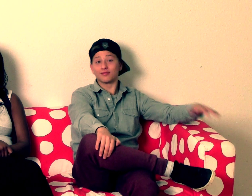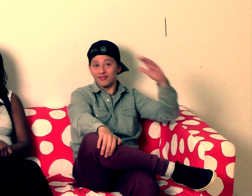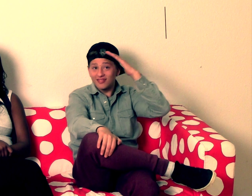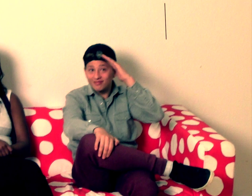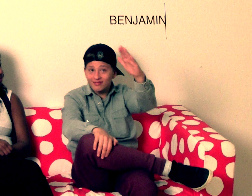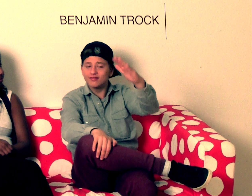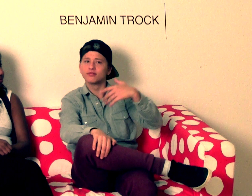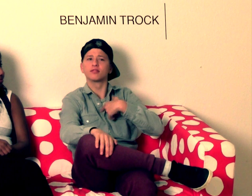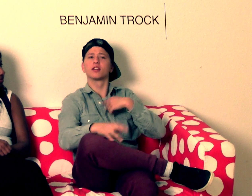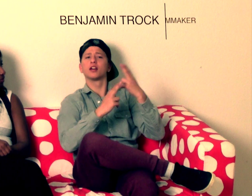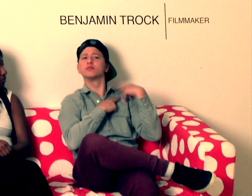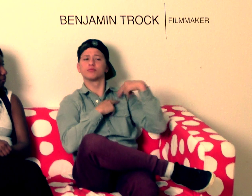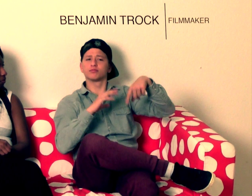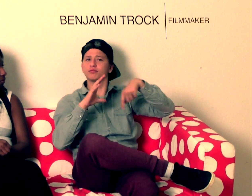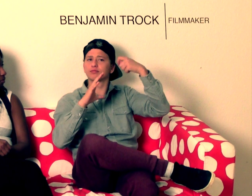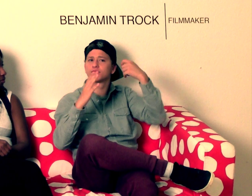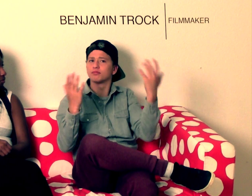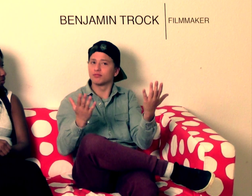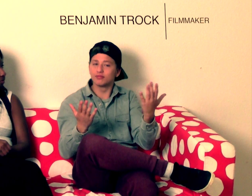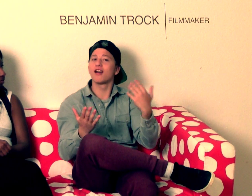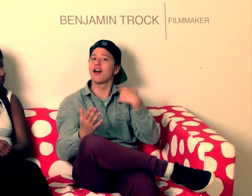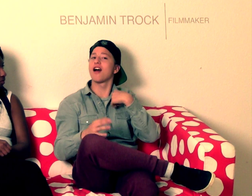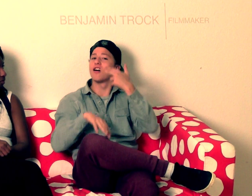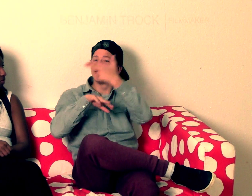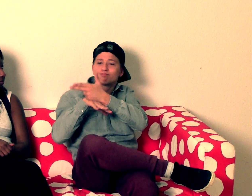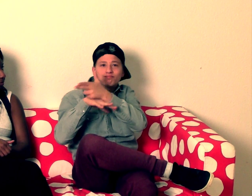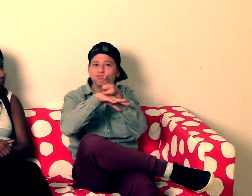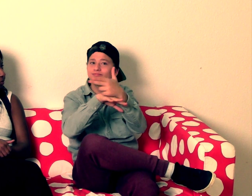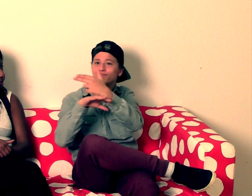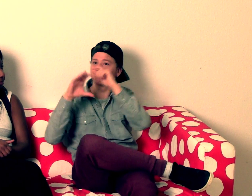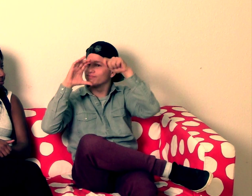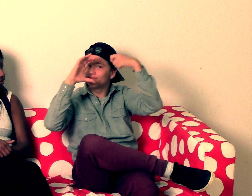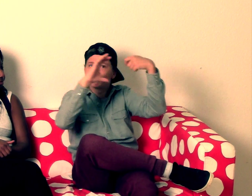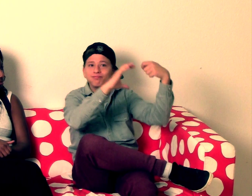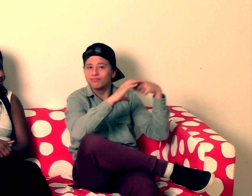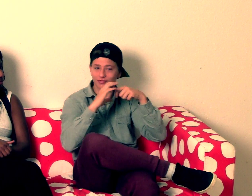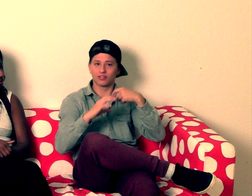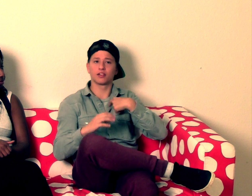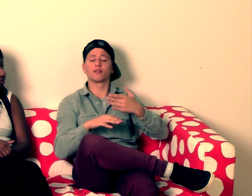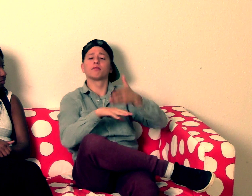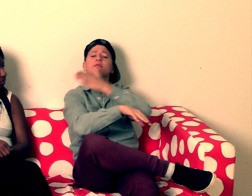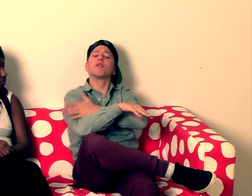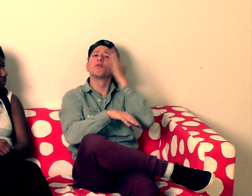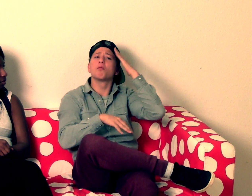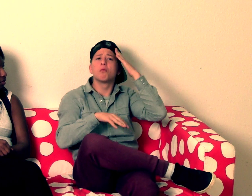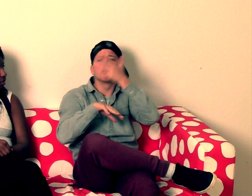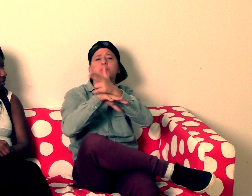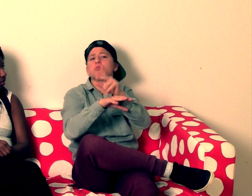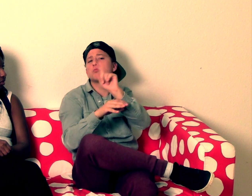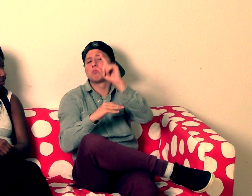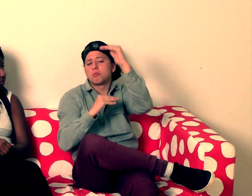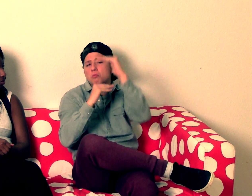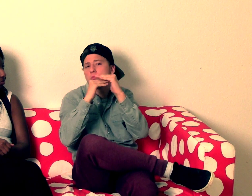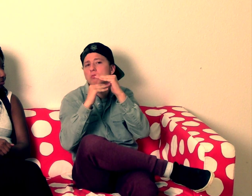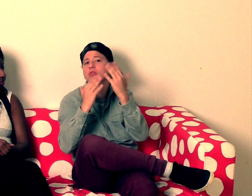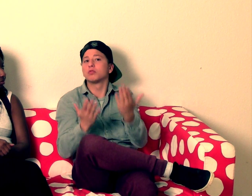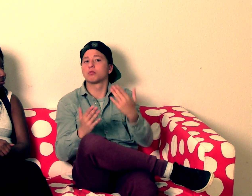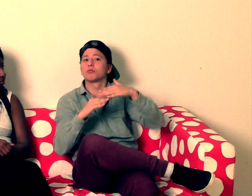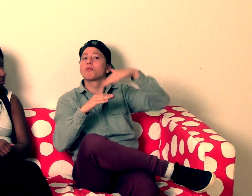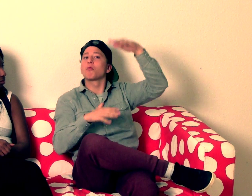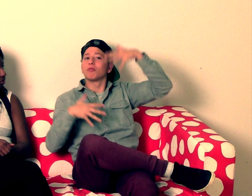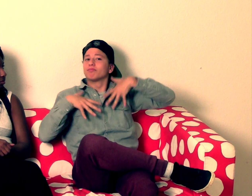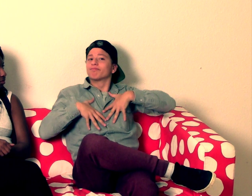Hello. In this movie, my role was the filmmaker. I did not know much about filming prior to this, but now I am more